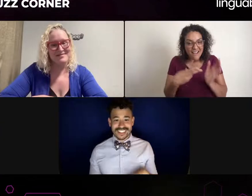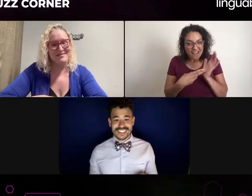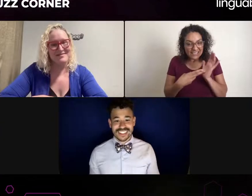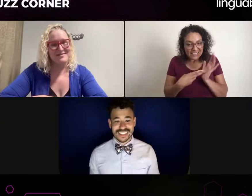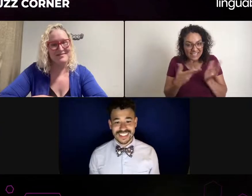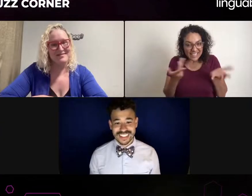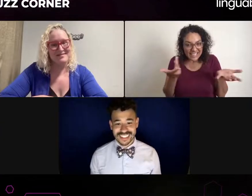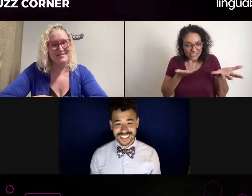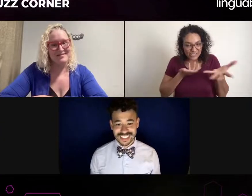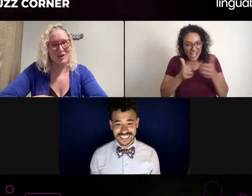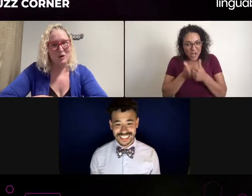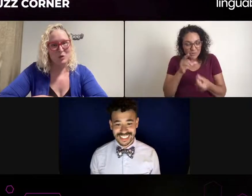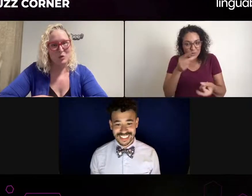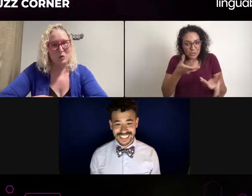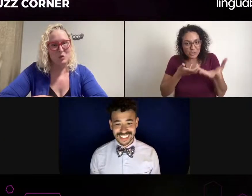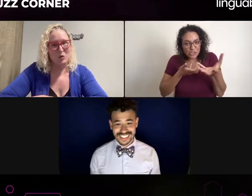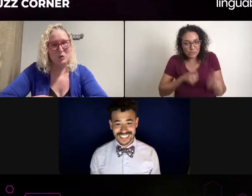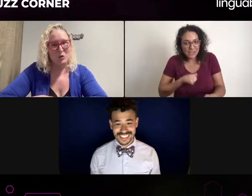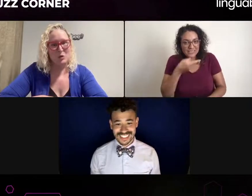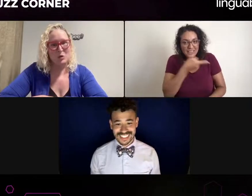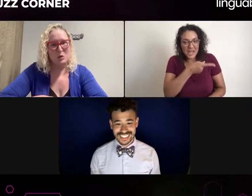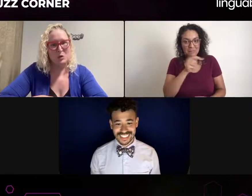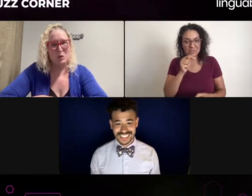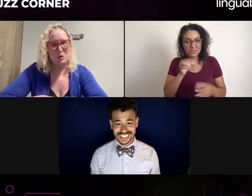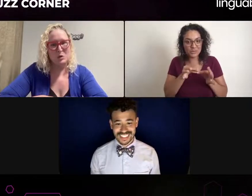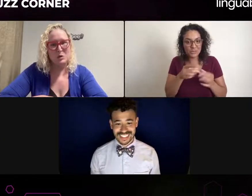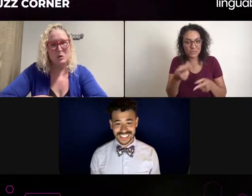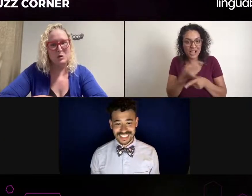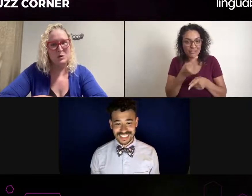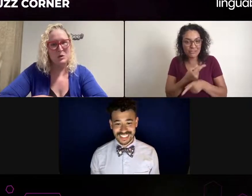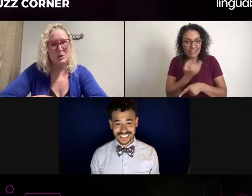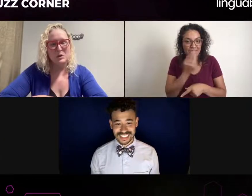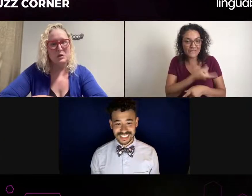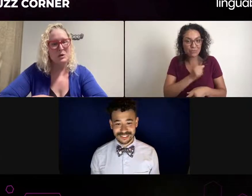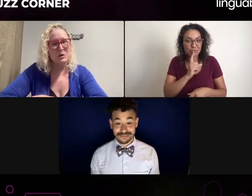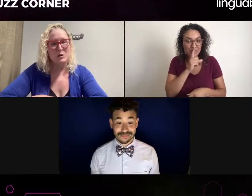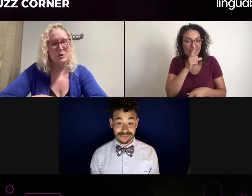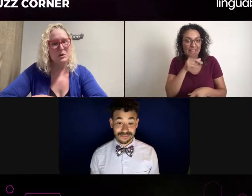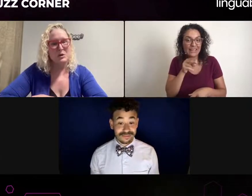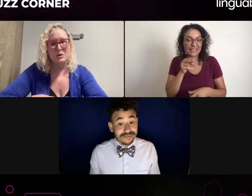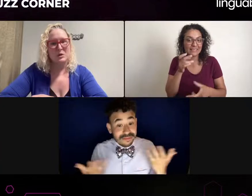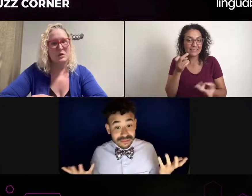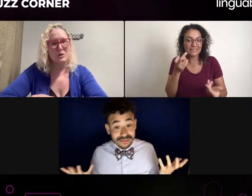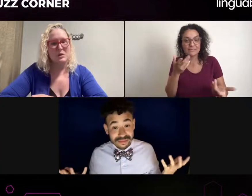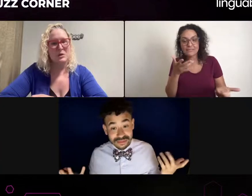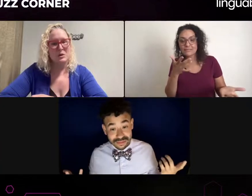When an interpreter gets an email, I would hope if their goal is to not be an actor